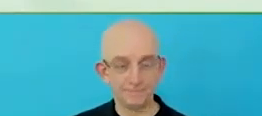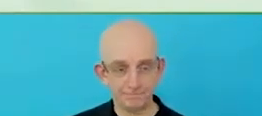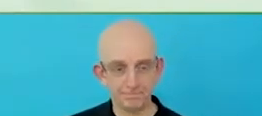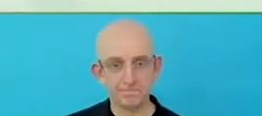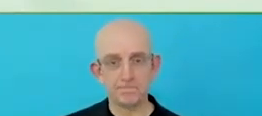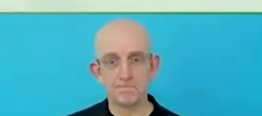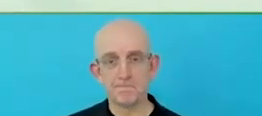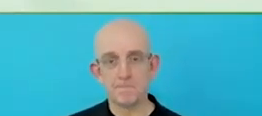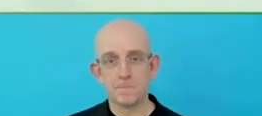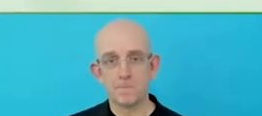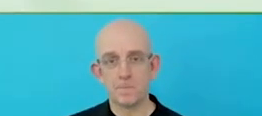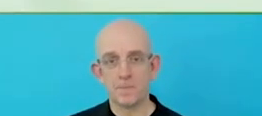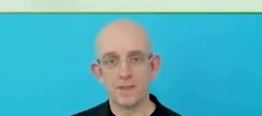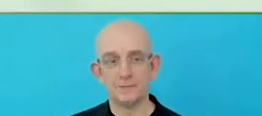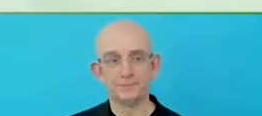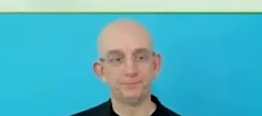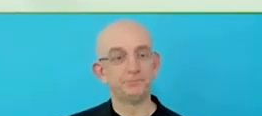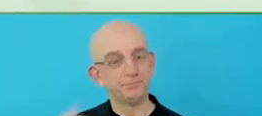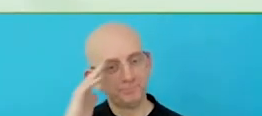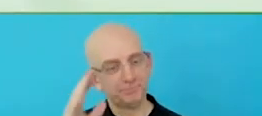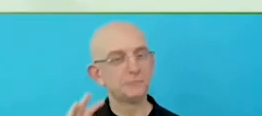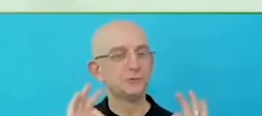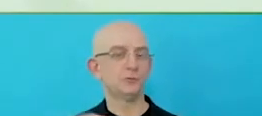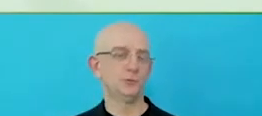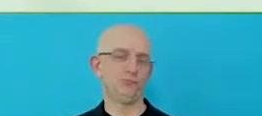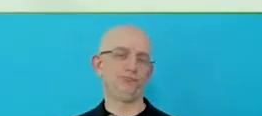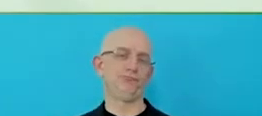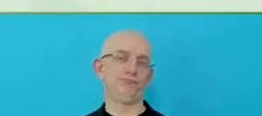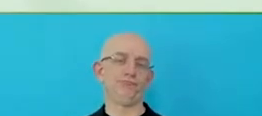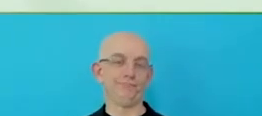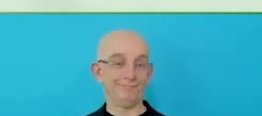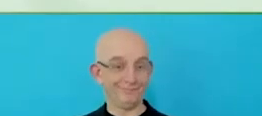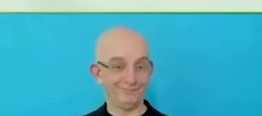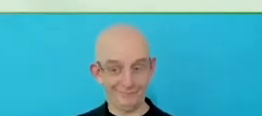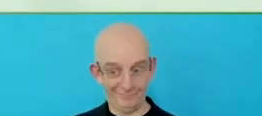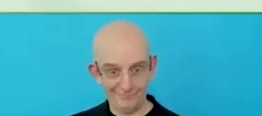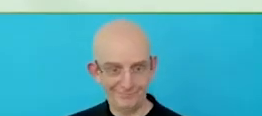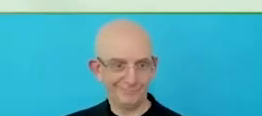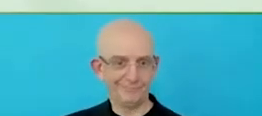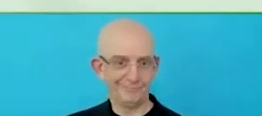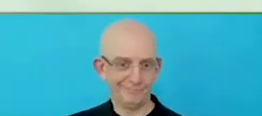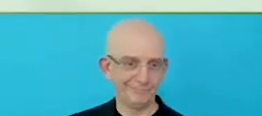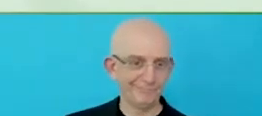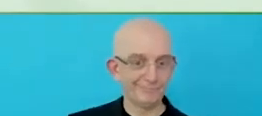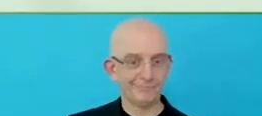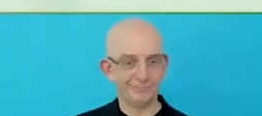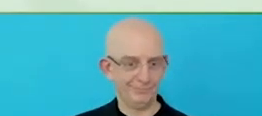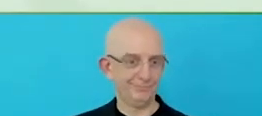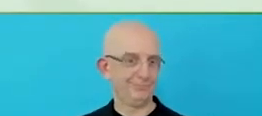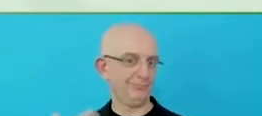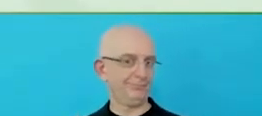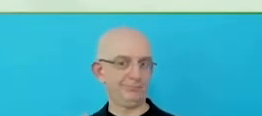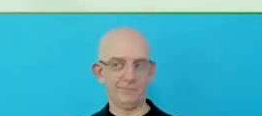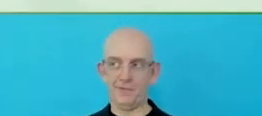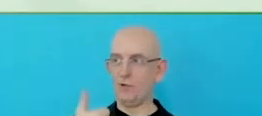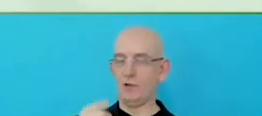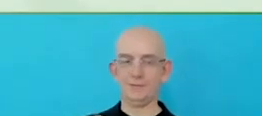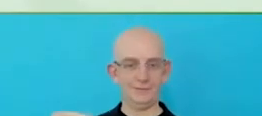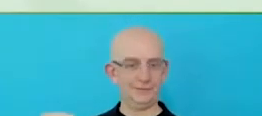We really hope that this is the start of a relationship as we explore further across the wider ecosystem of disability and